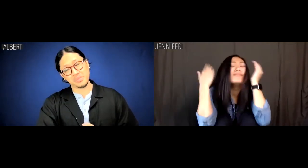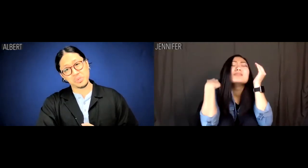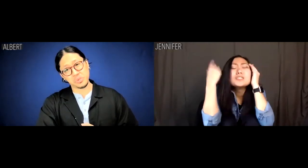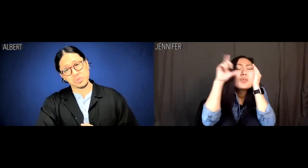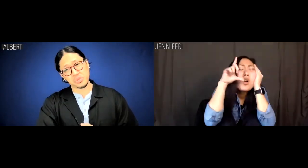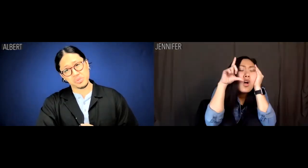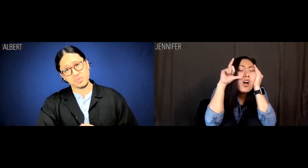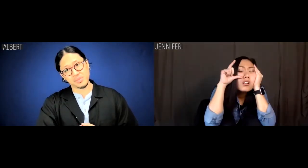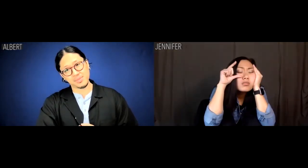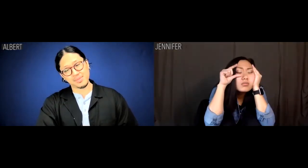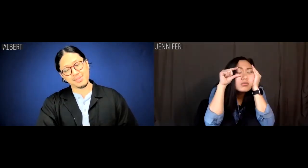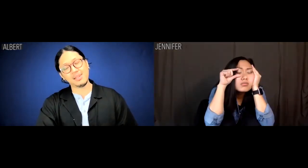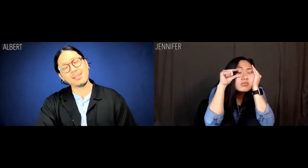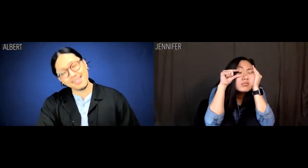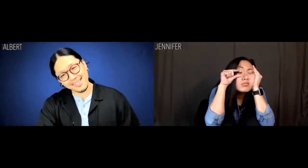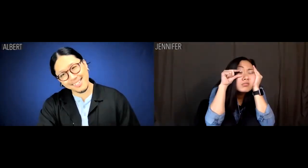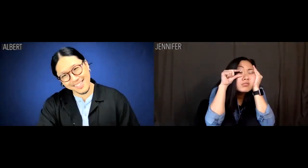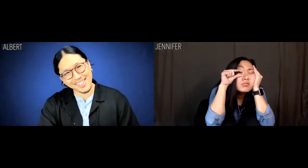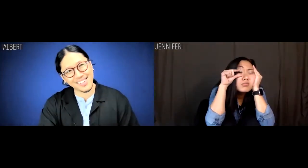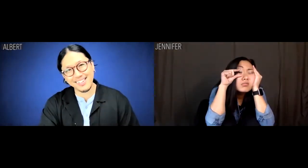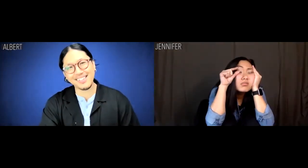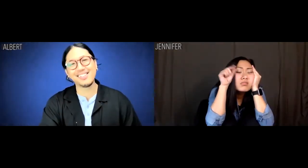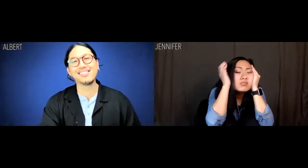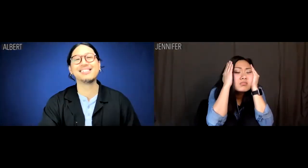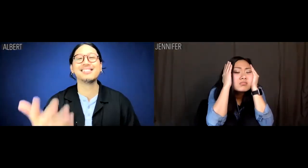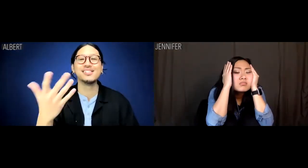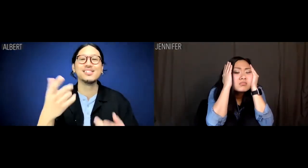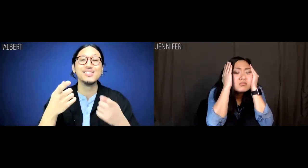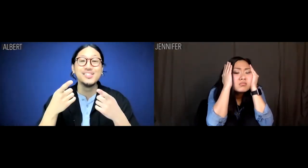I'm smol, I'm so smol. ... so so so smol.